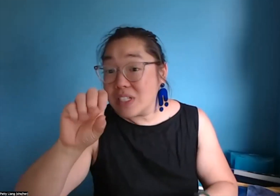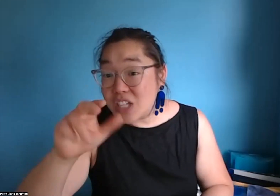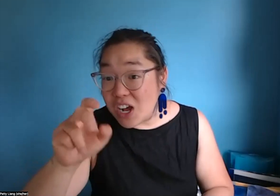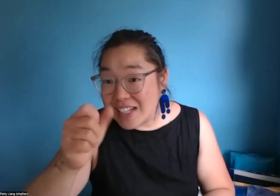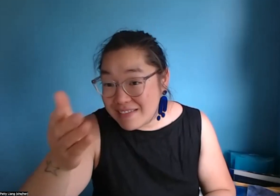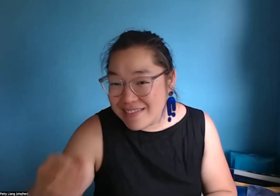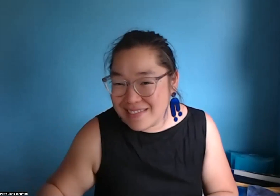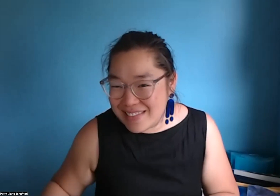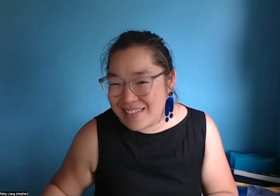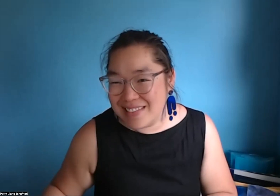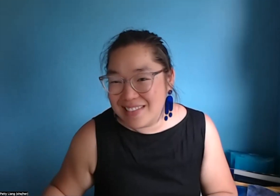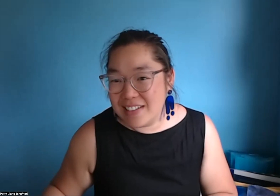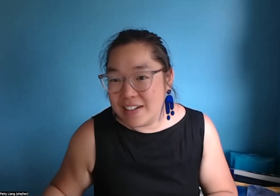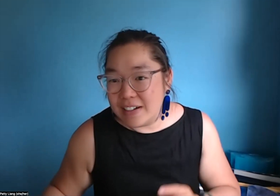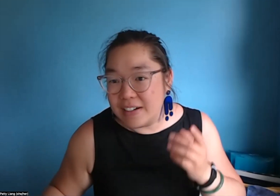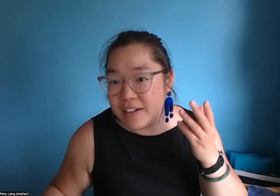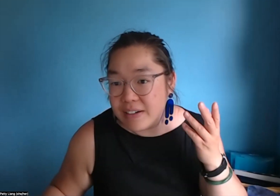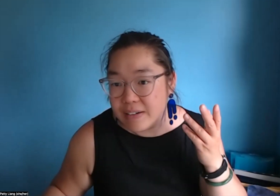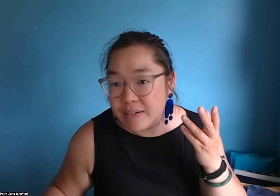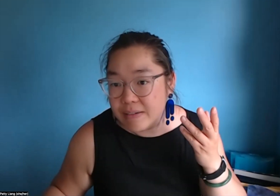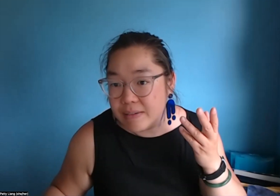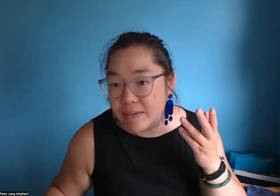Okay thanks. Oh, tryouts too.